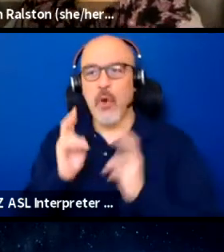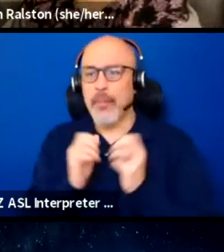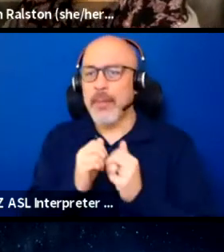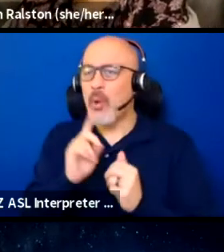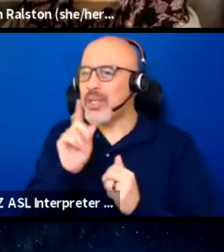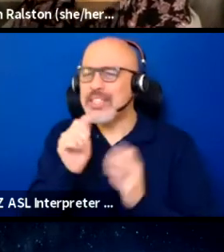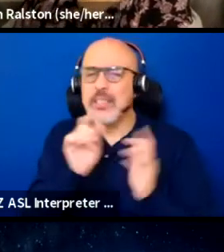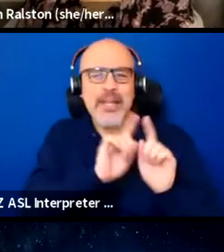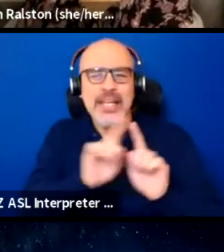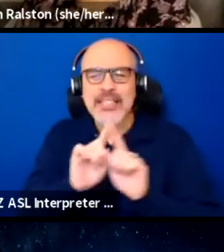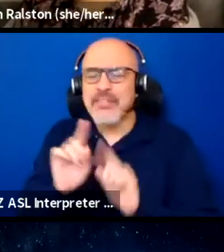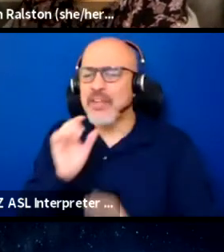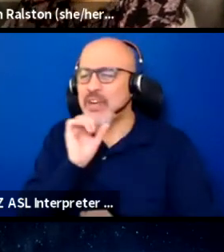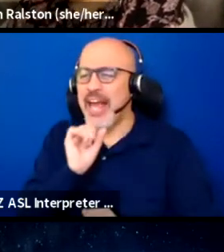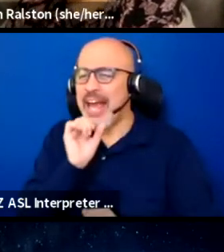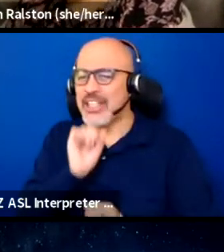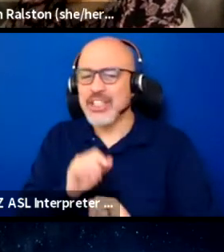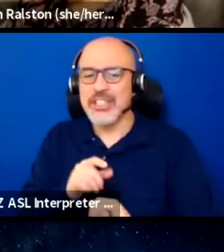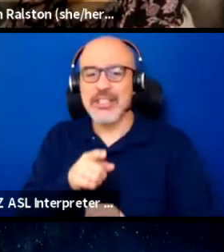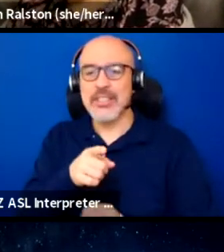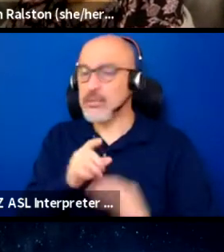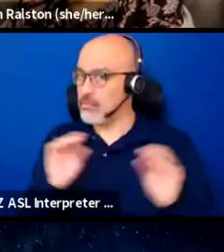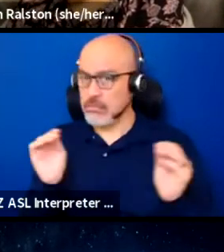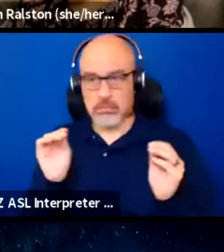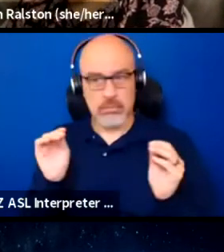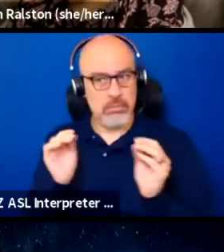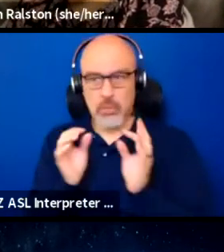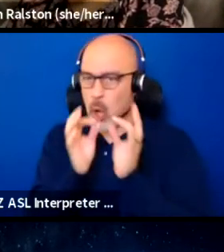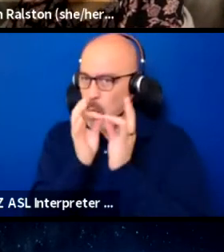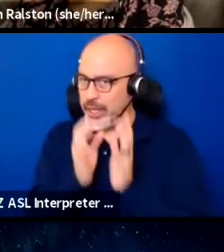and they didn't have an ASL interpreter or captions